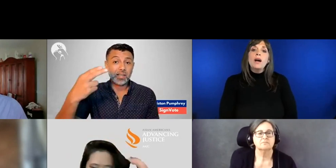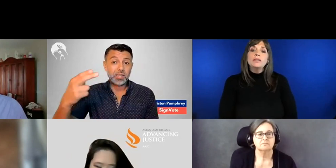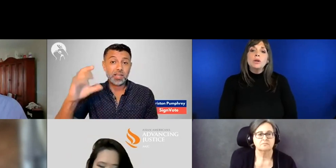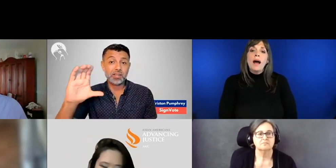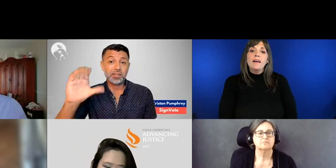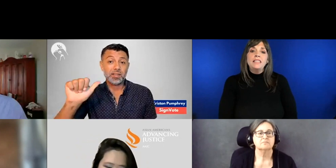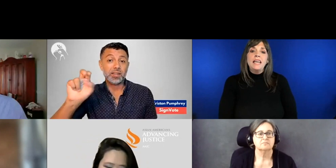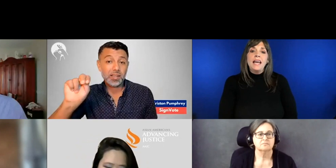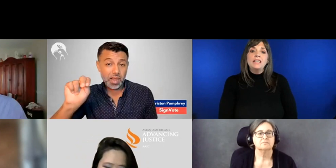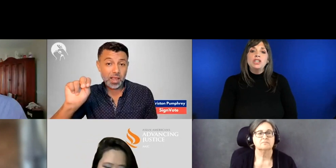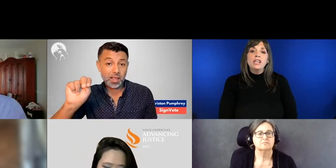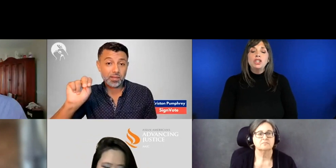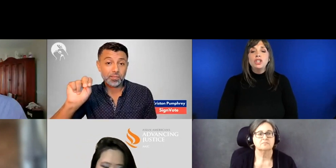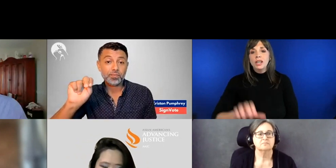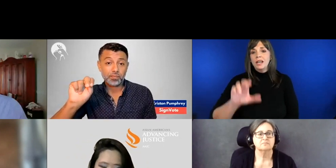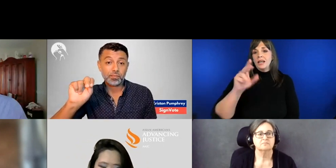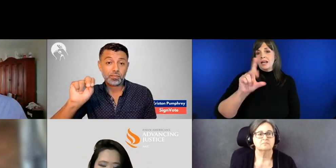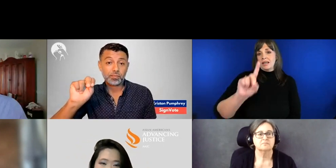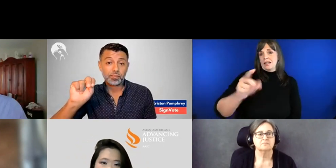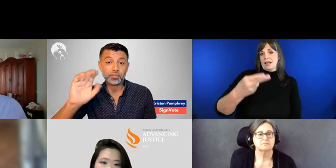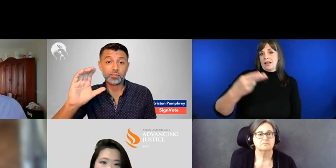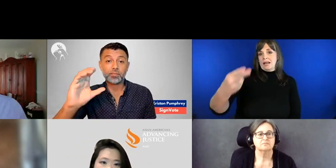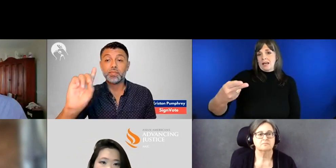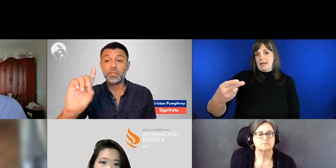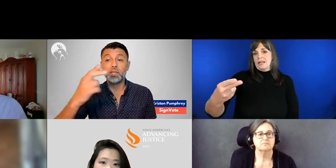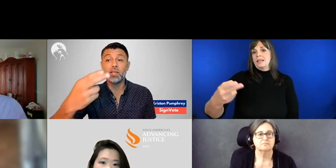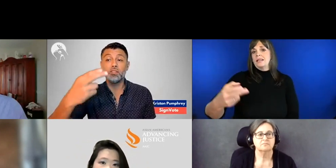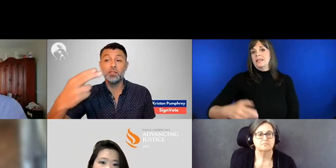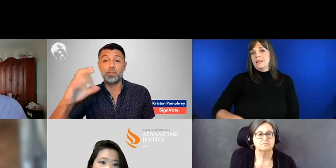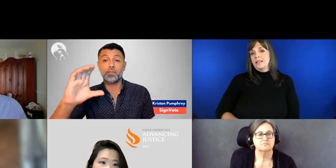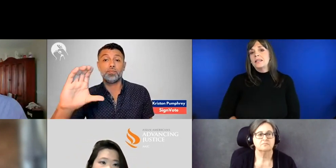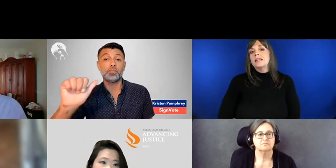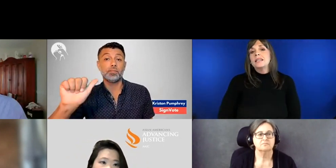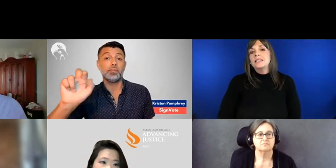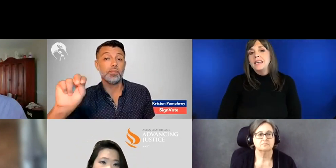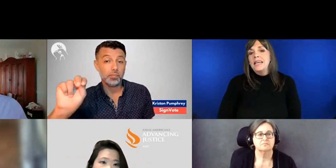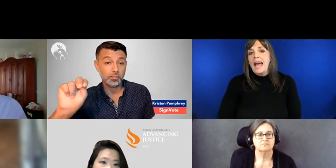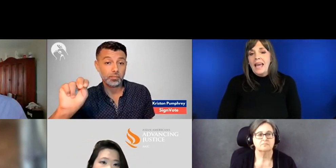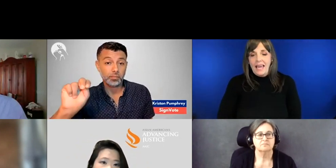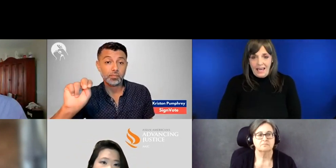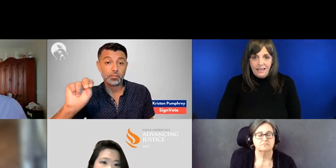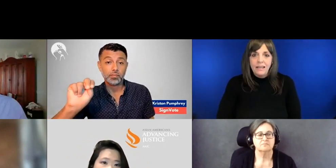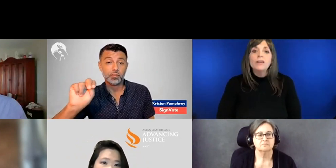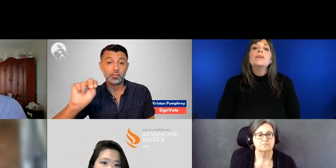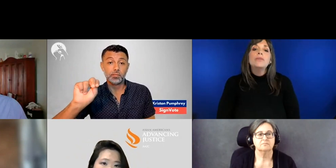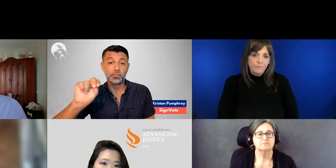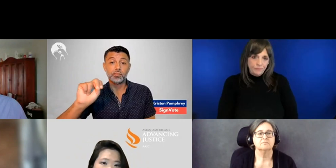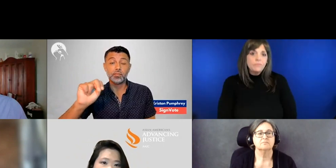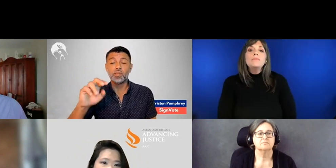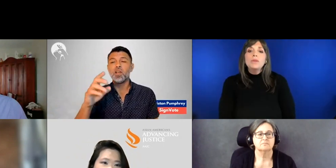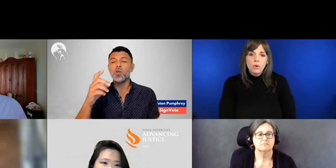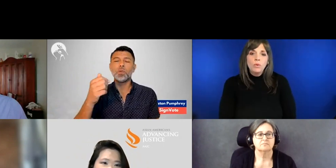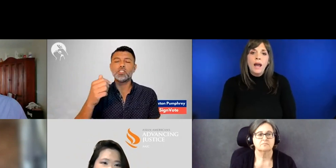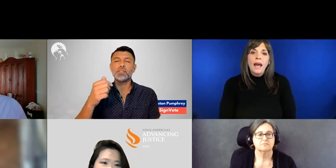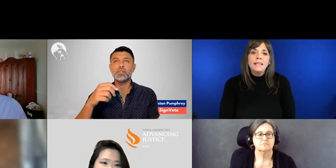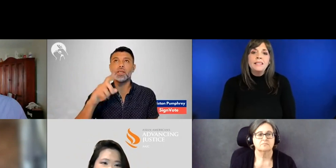We also have DHHCAN.